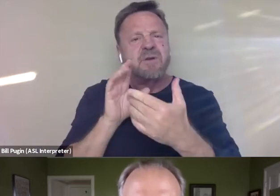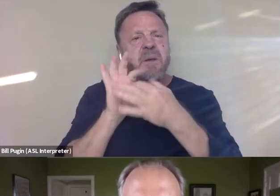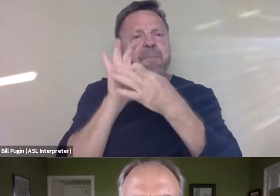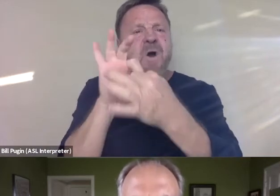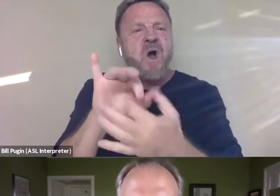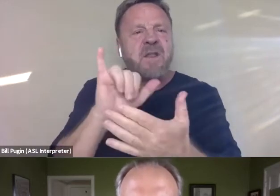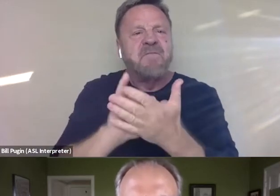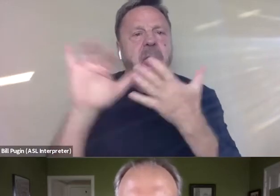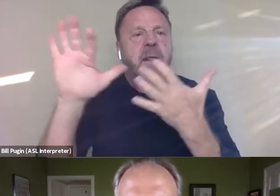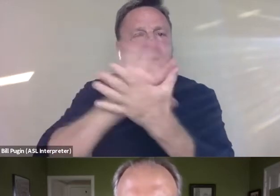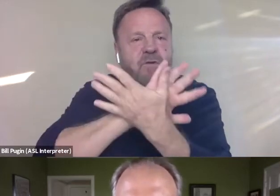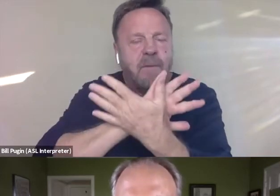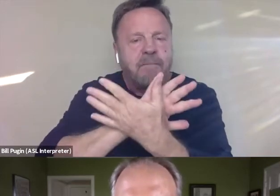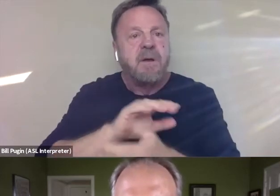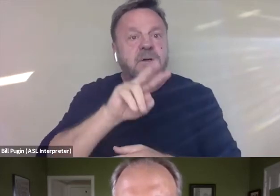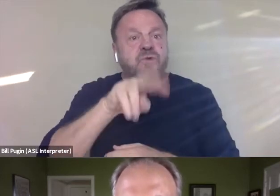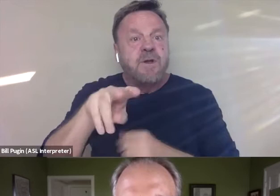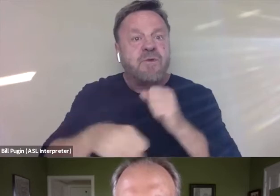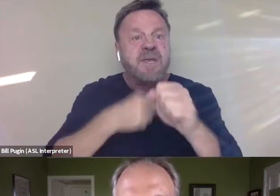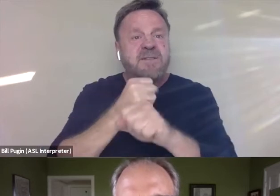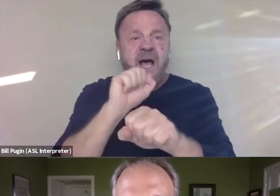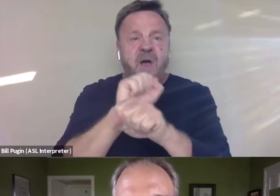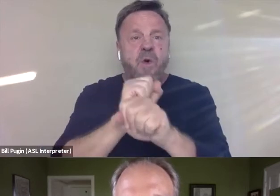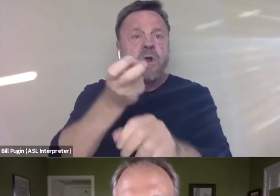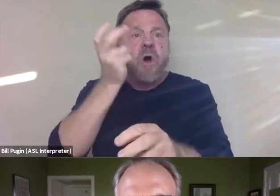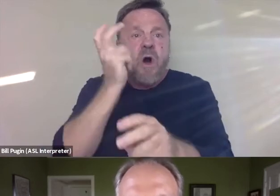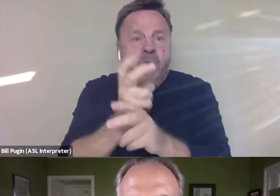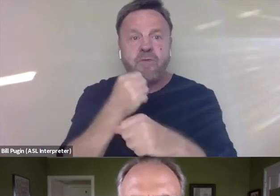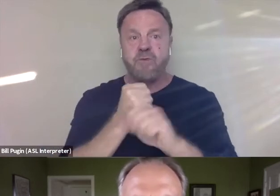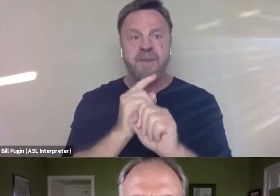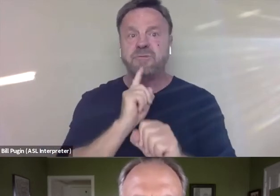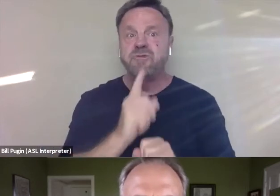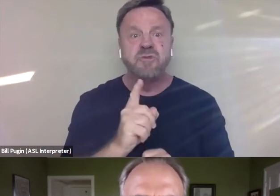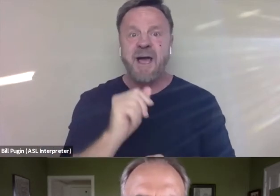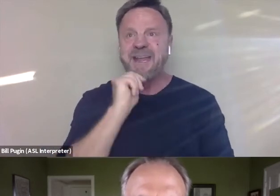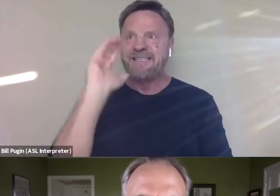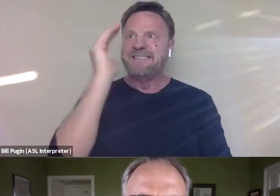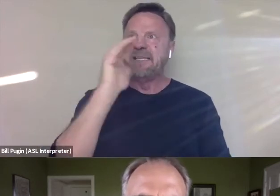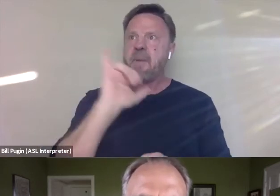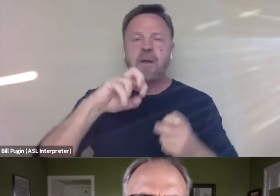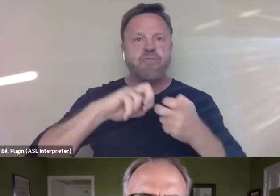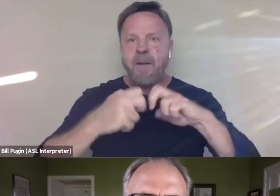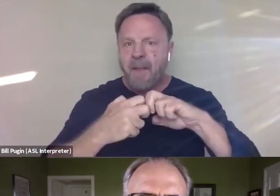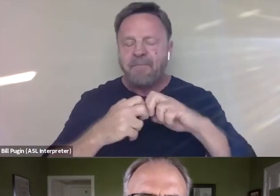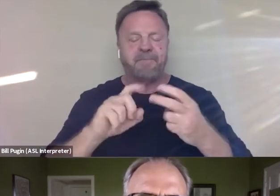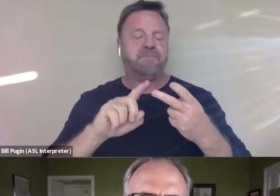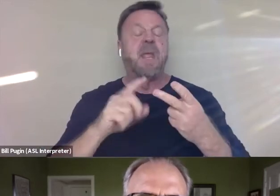For 22 years, I worked really hard to make sure that I didn't seem like a problem, to make sure that I never said or did anything